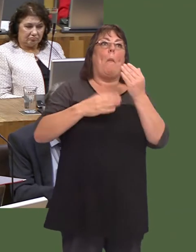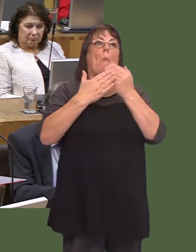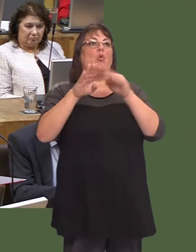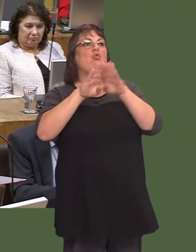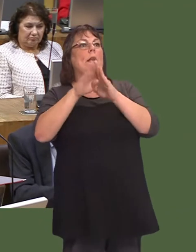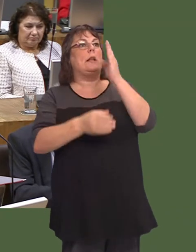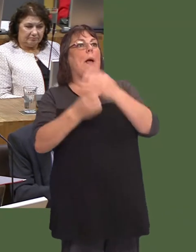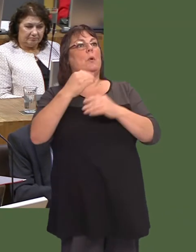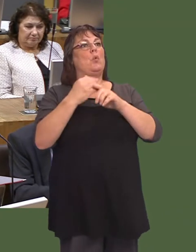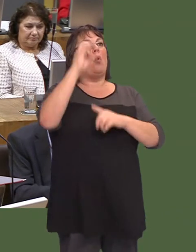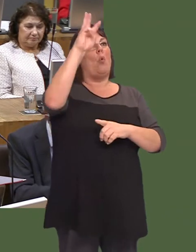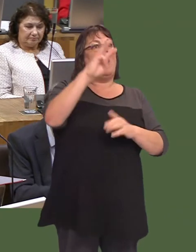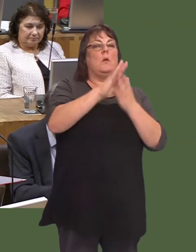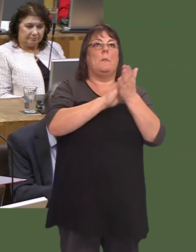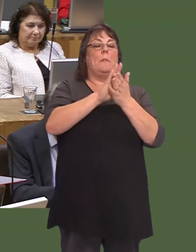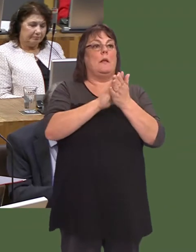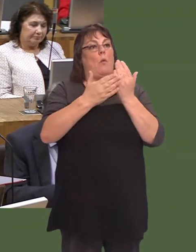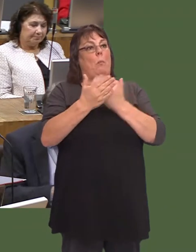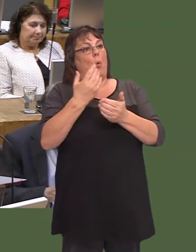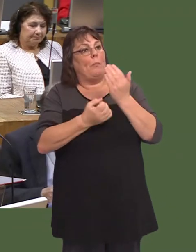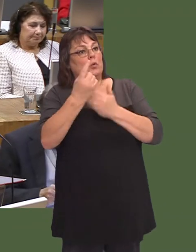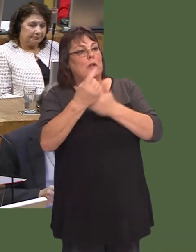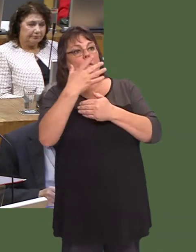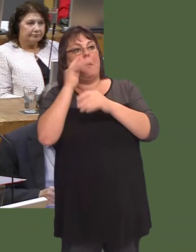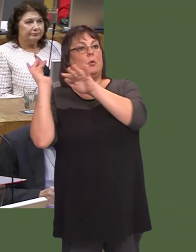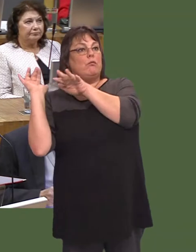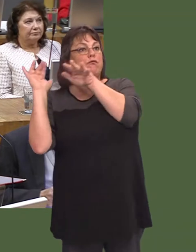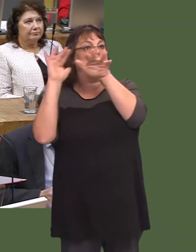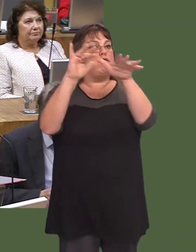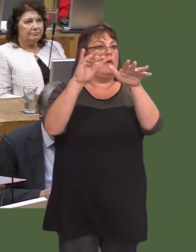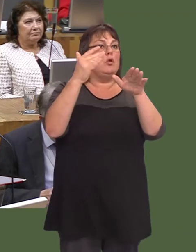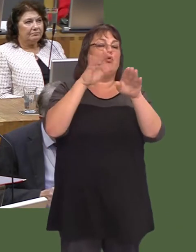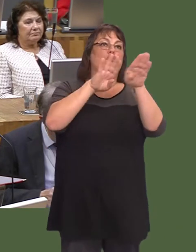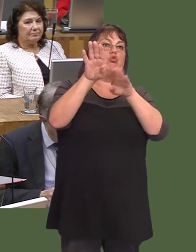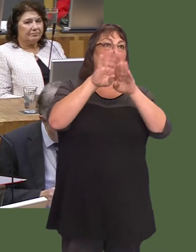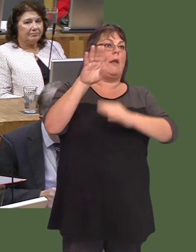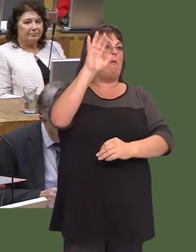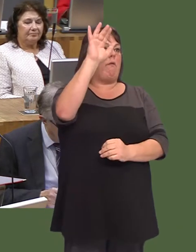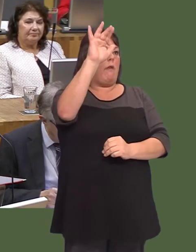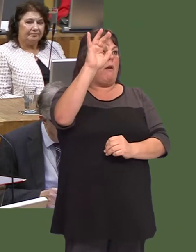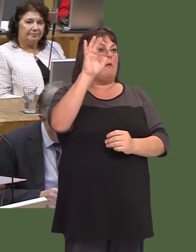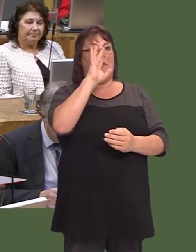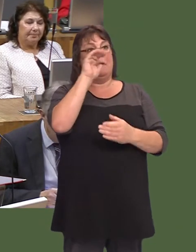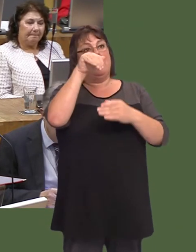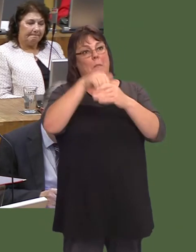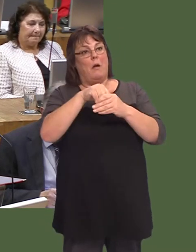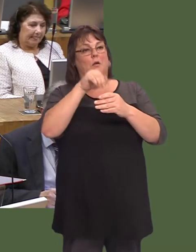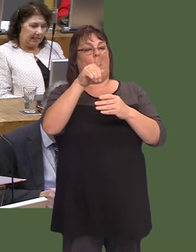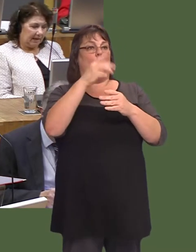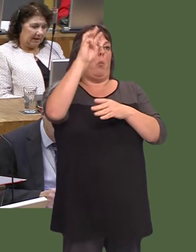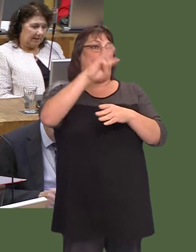bod mwy o gyfle i bobl ddod iír gogledd i hyfforddi fel rhan o rwydwaith hyfforddi Cymru